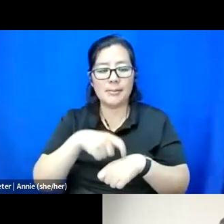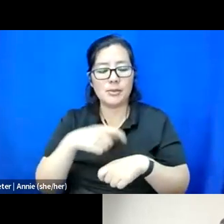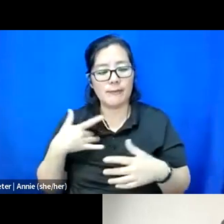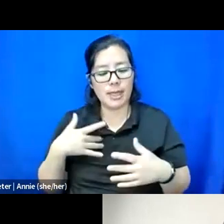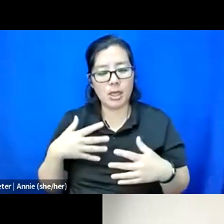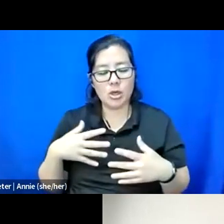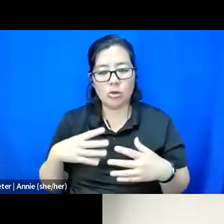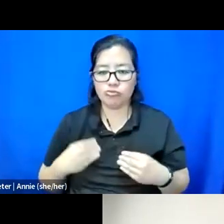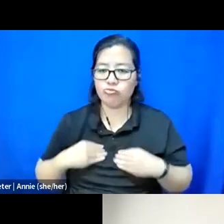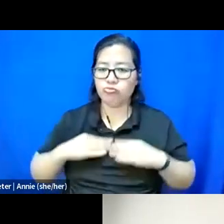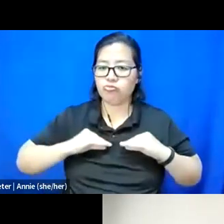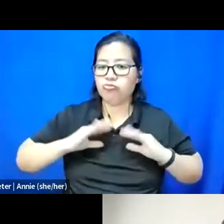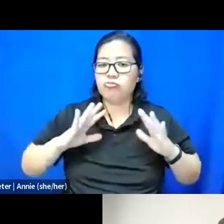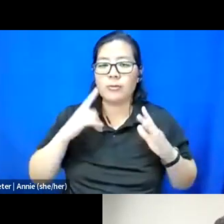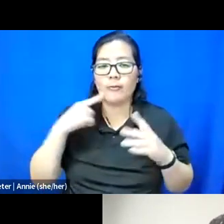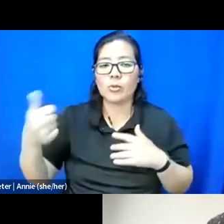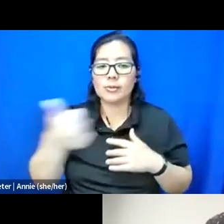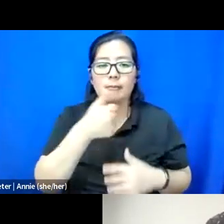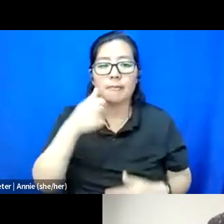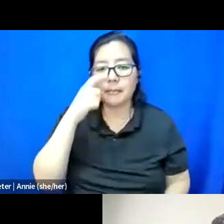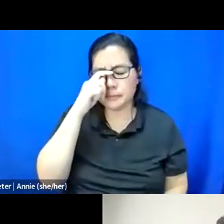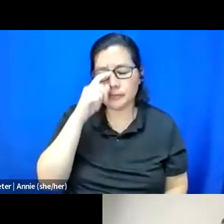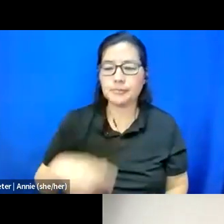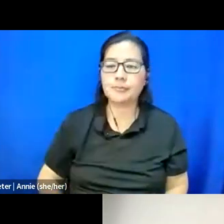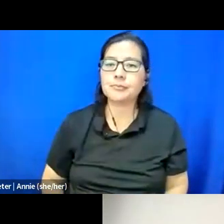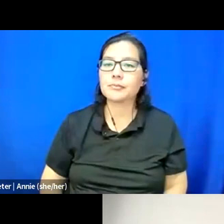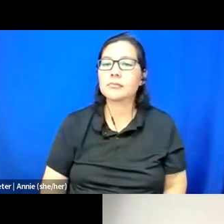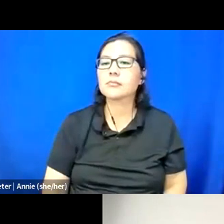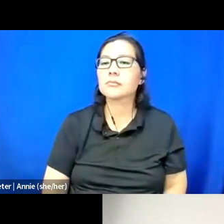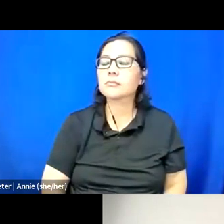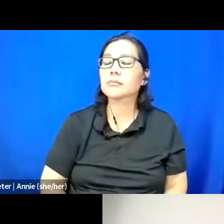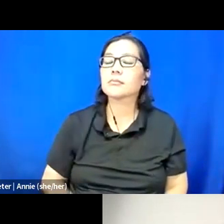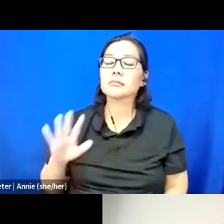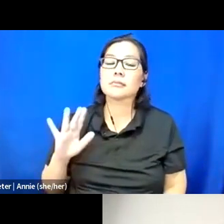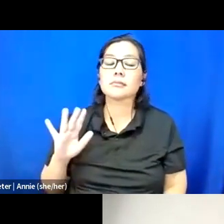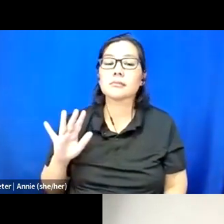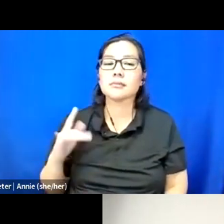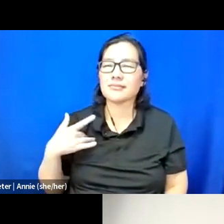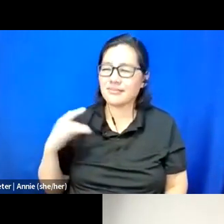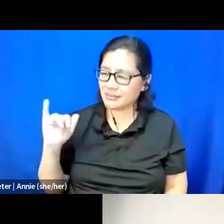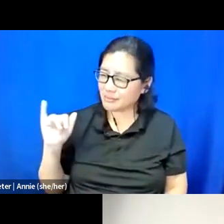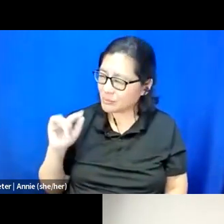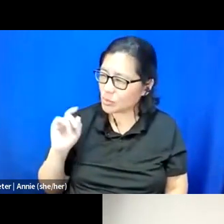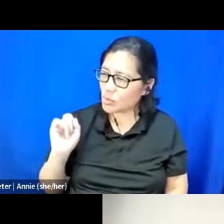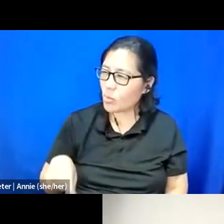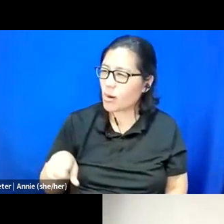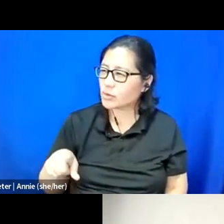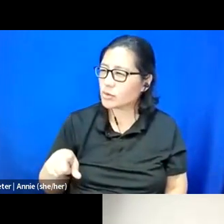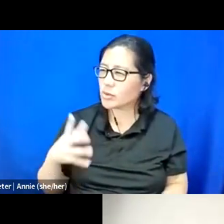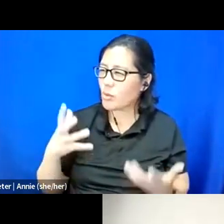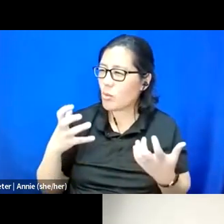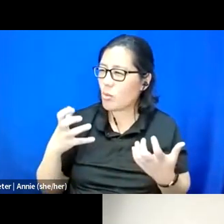I feel like there was a question that I wanted to grab.